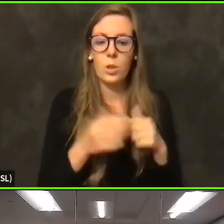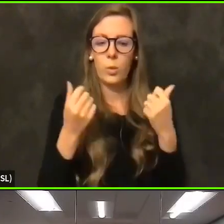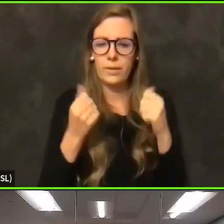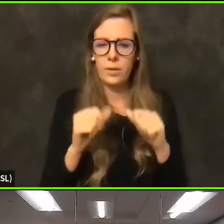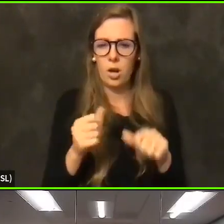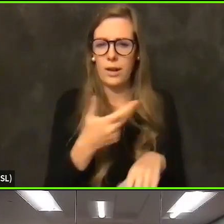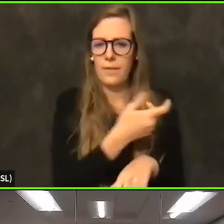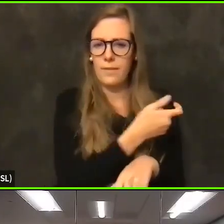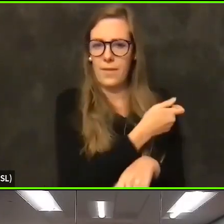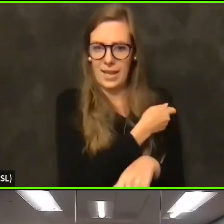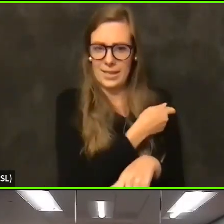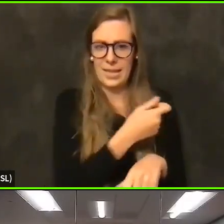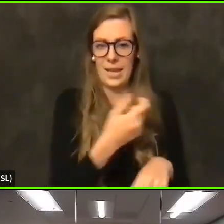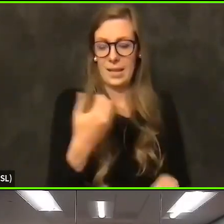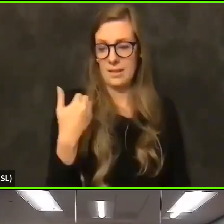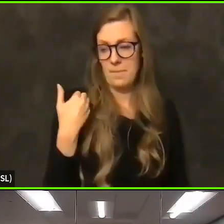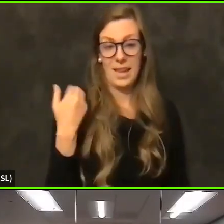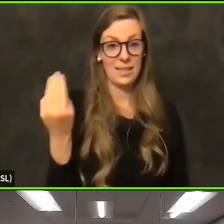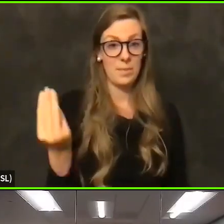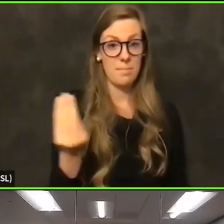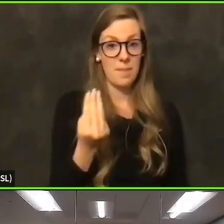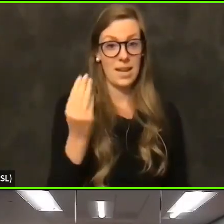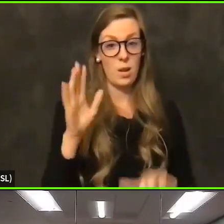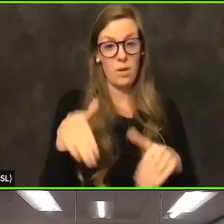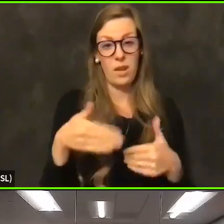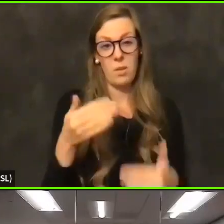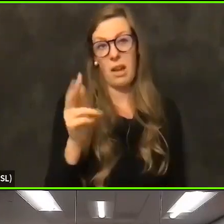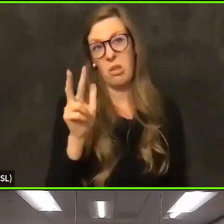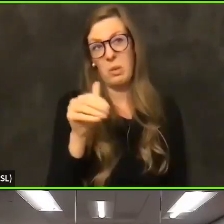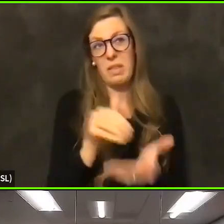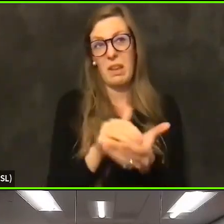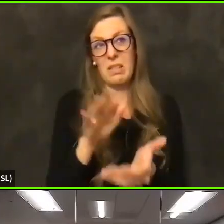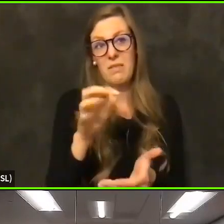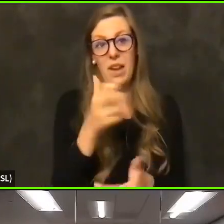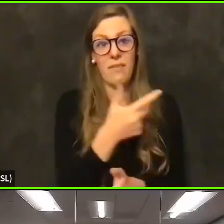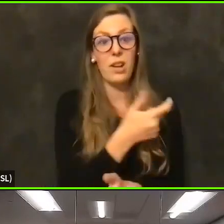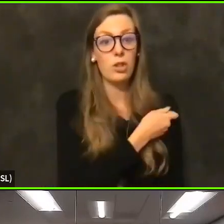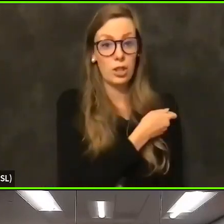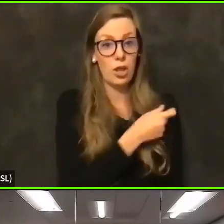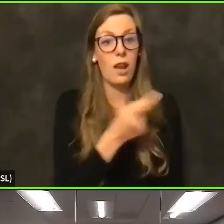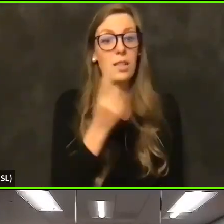And so far we have given about three to five hundred shots in the arms of patients